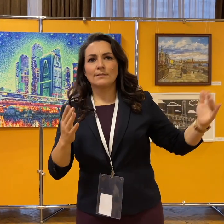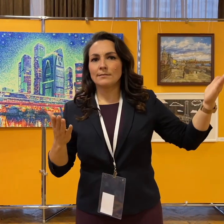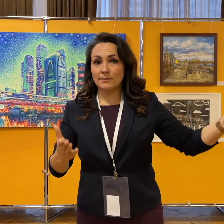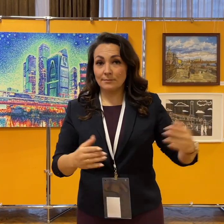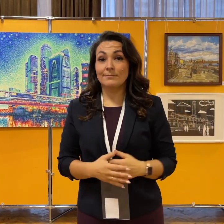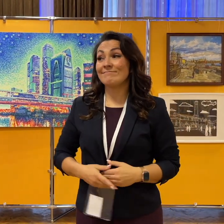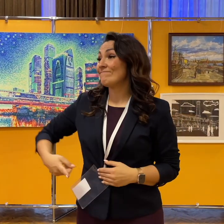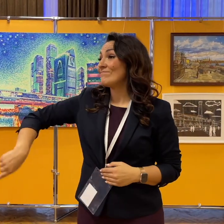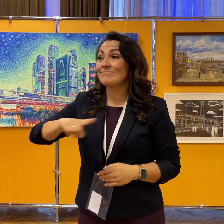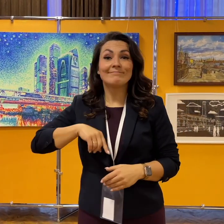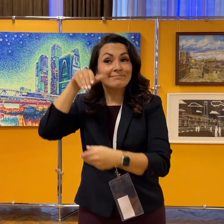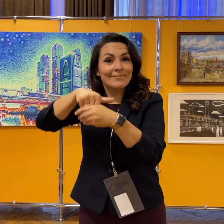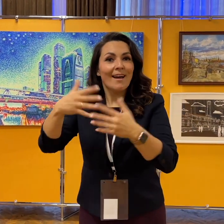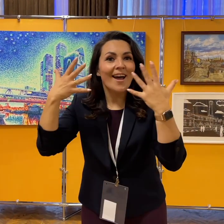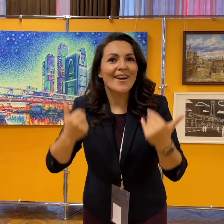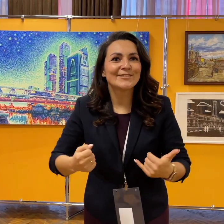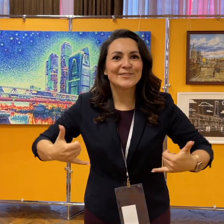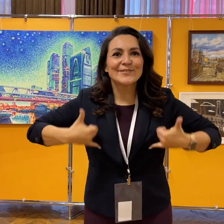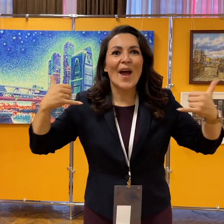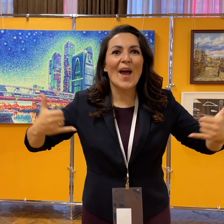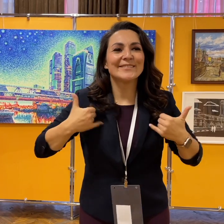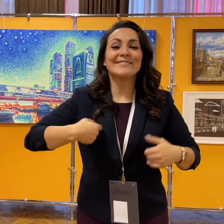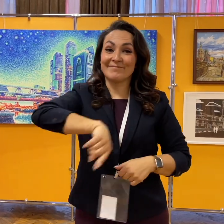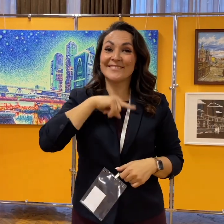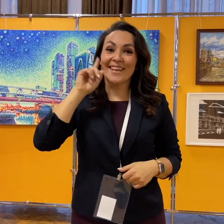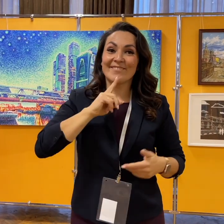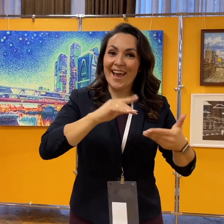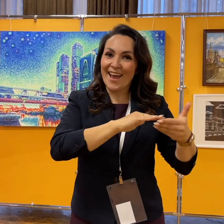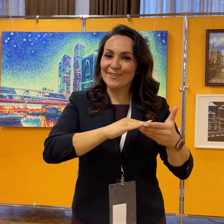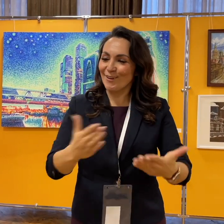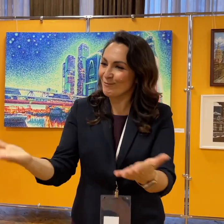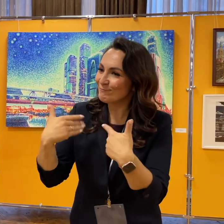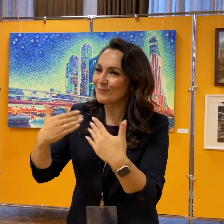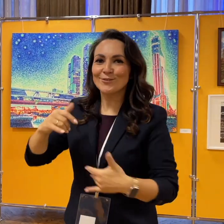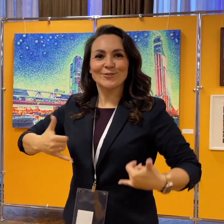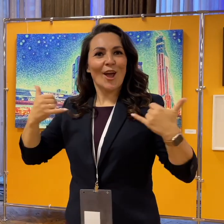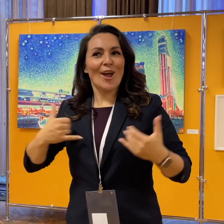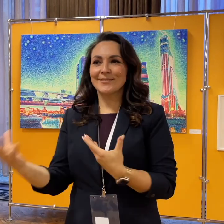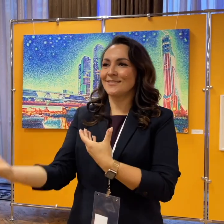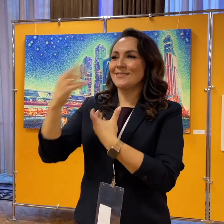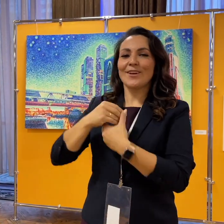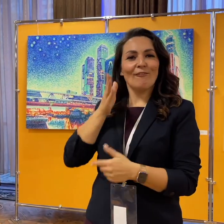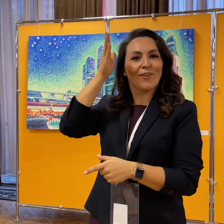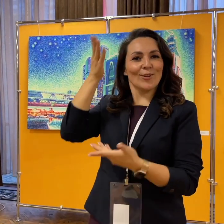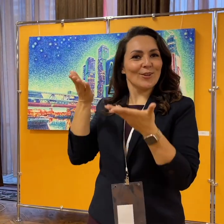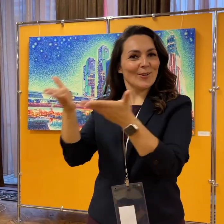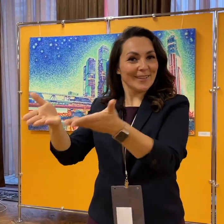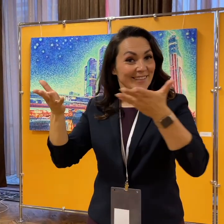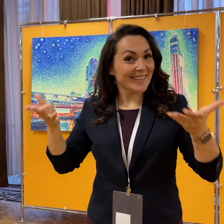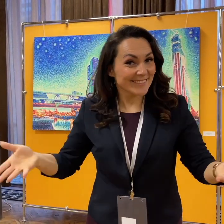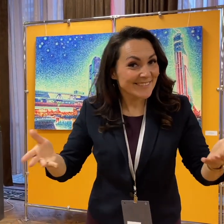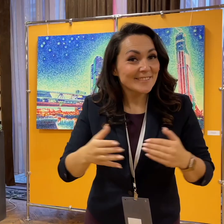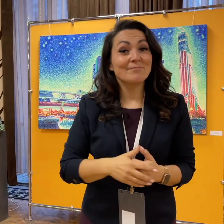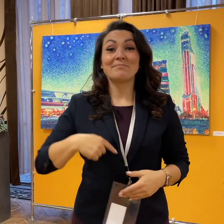in their skill. There are also talented young people among the exhibitors.